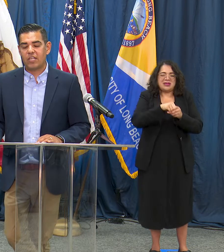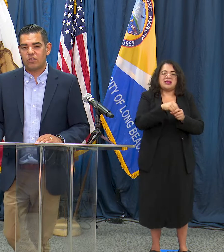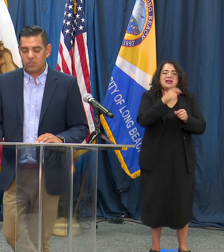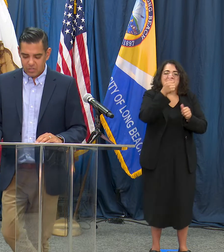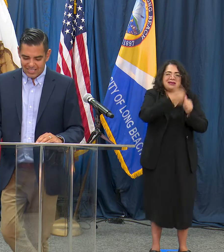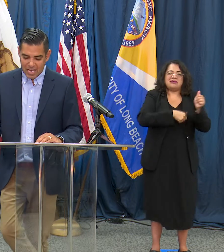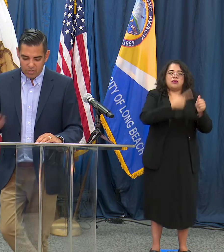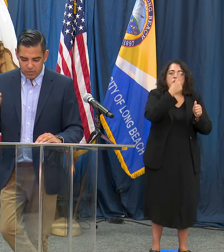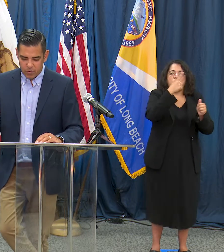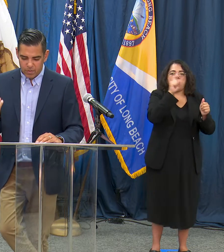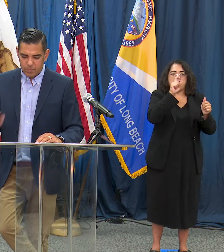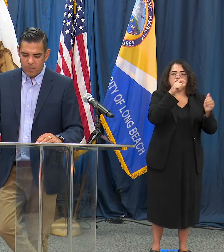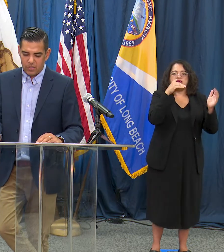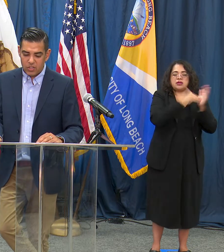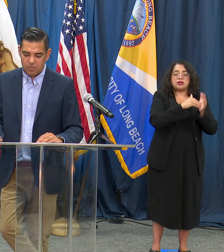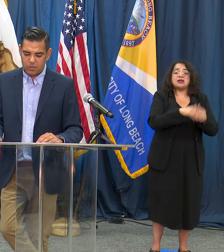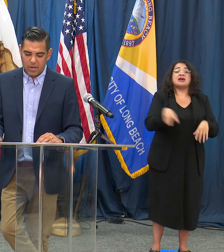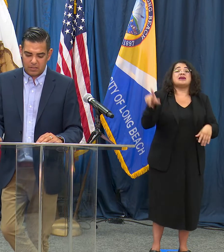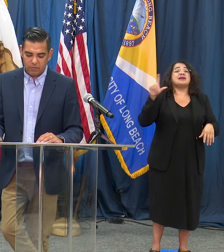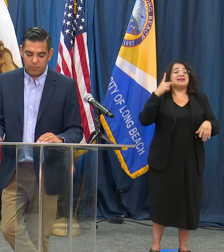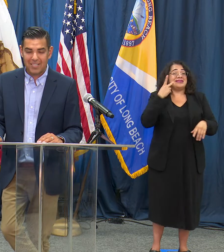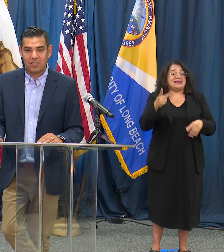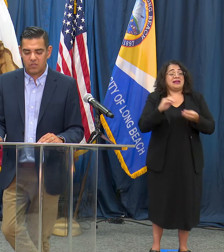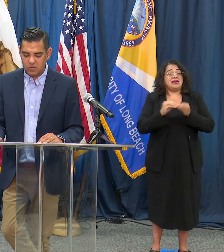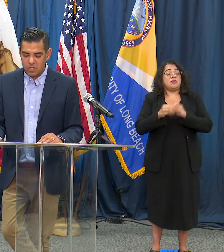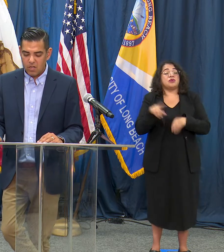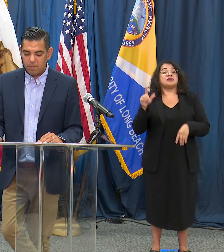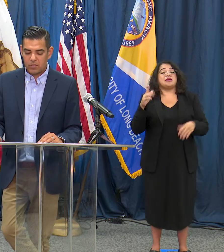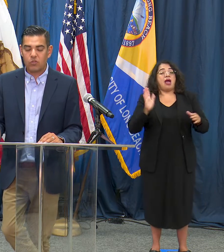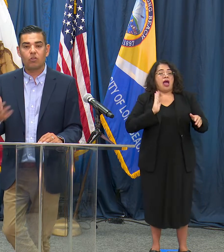Angeles, in the county from a population perspective from cases but certainly